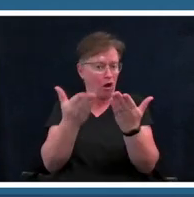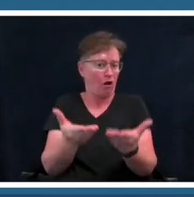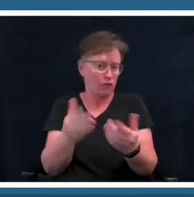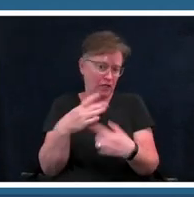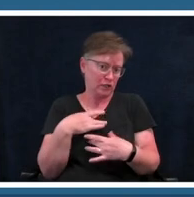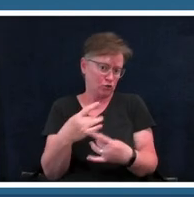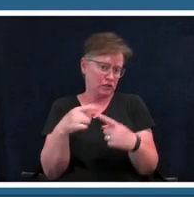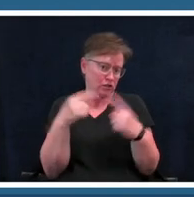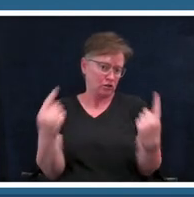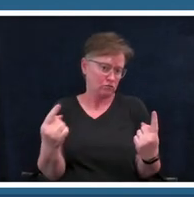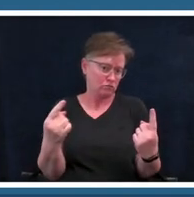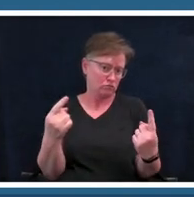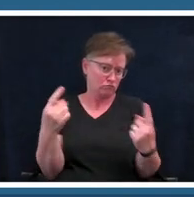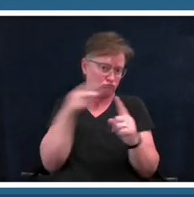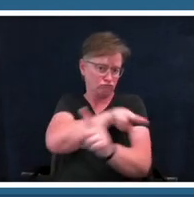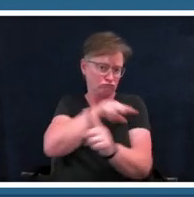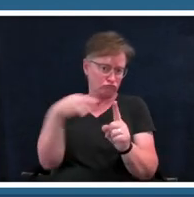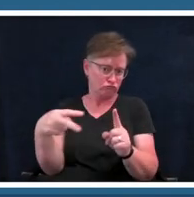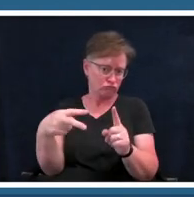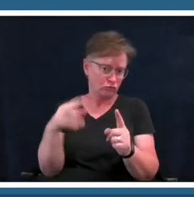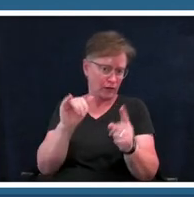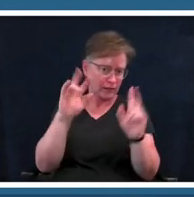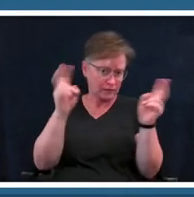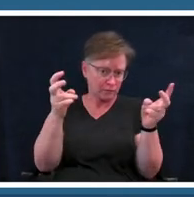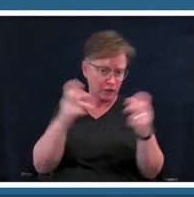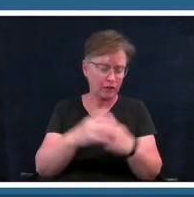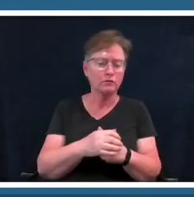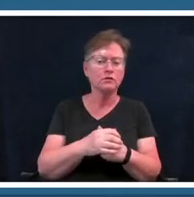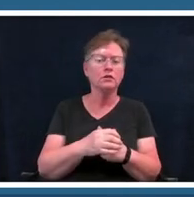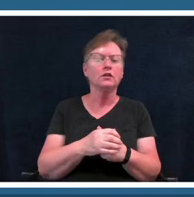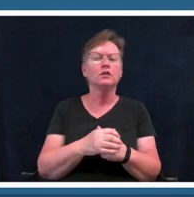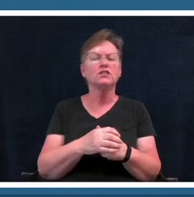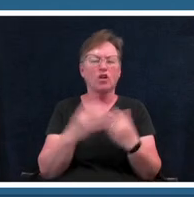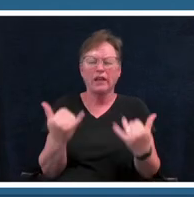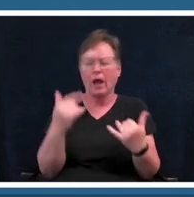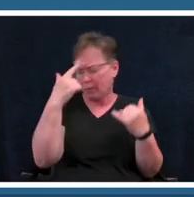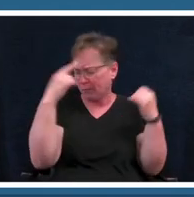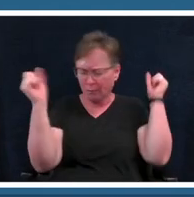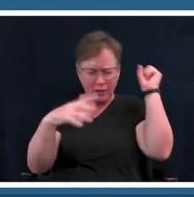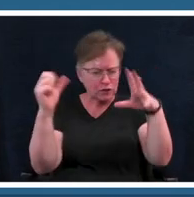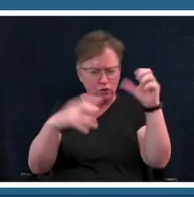so after we've done some brainstorming it's time to visualize it and this is